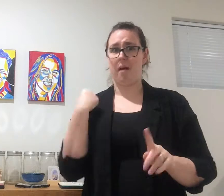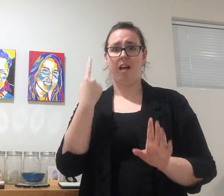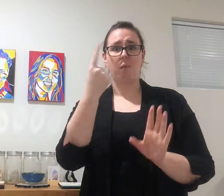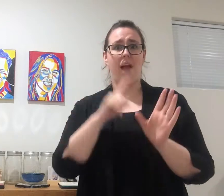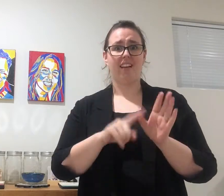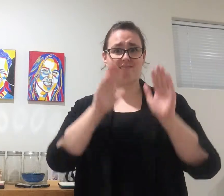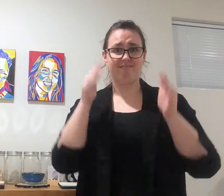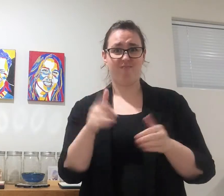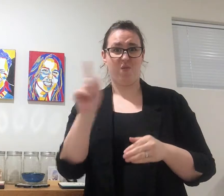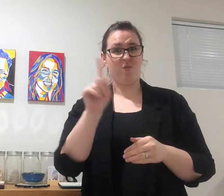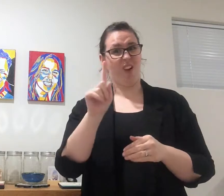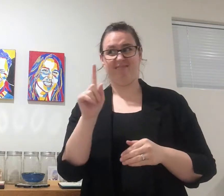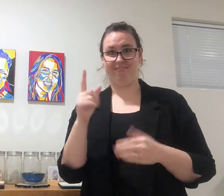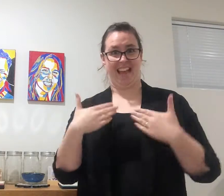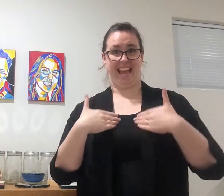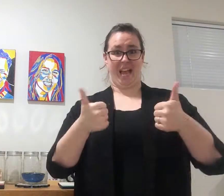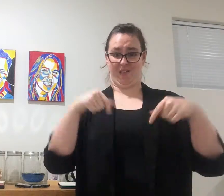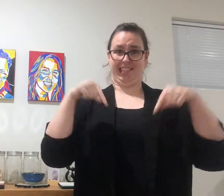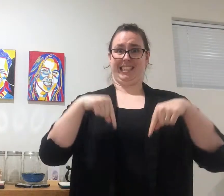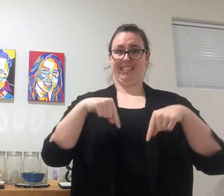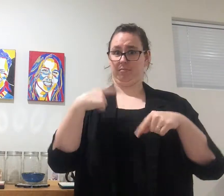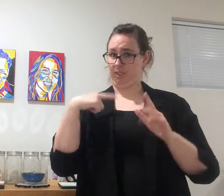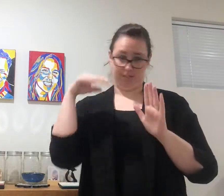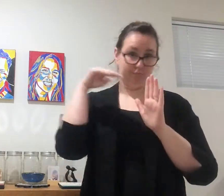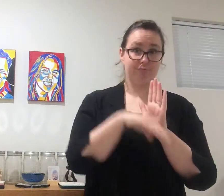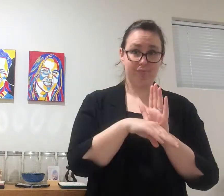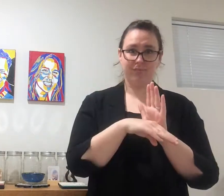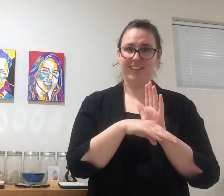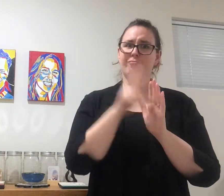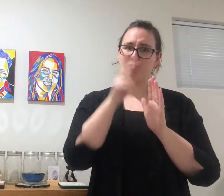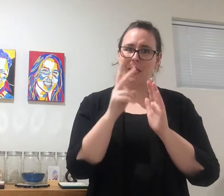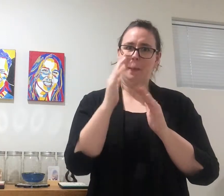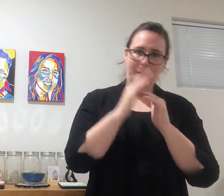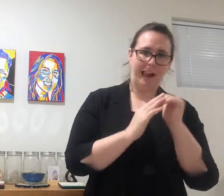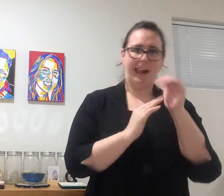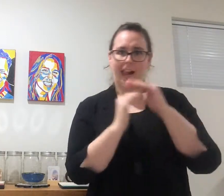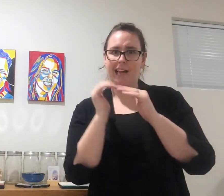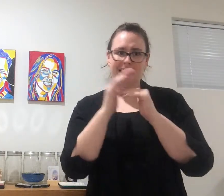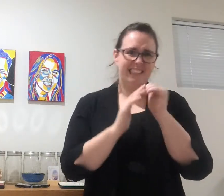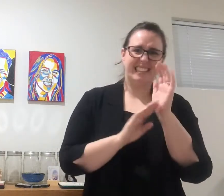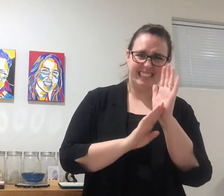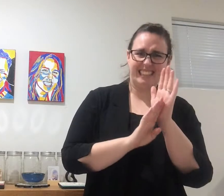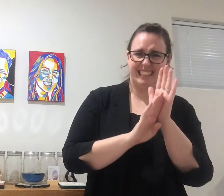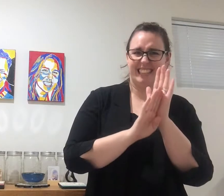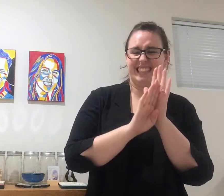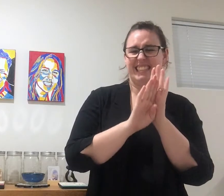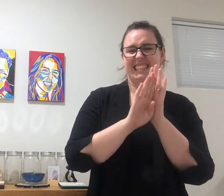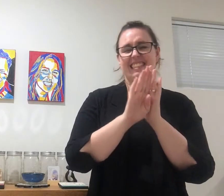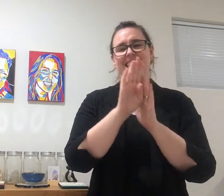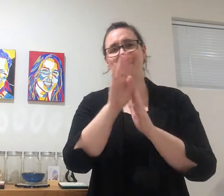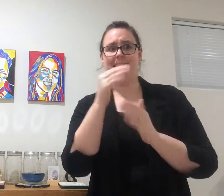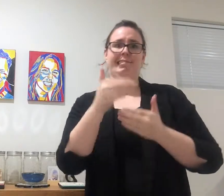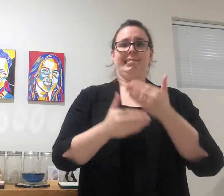The past one year has been focused on health and well-being, to rebuild, heal and recover.